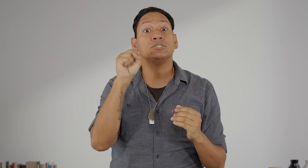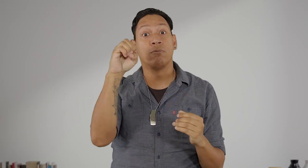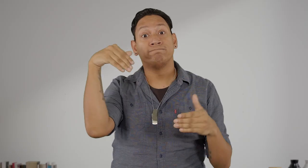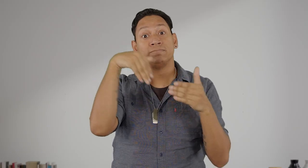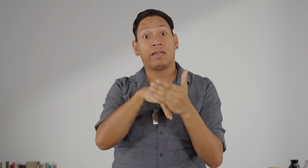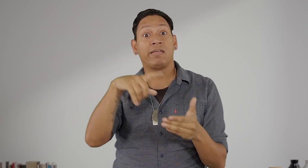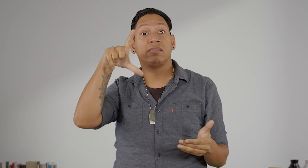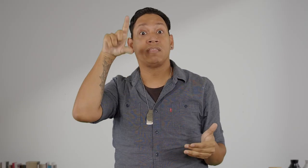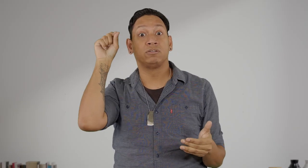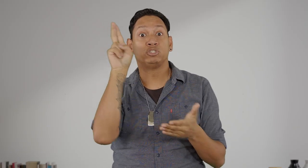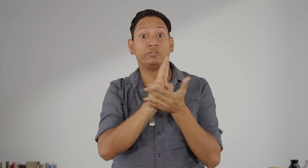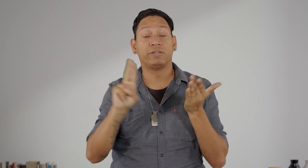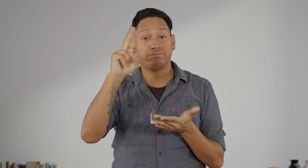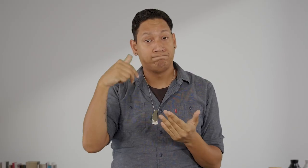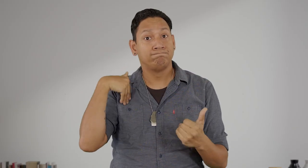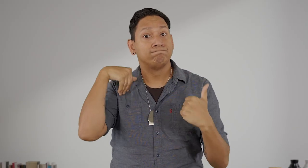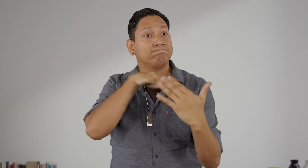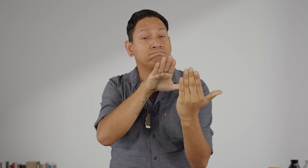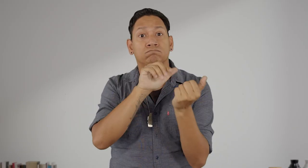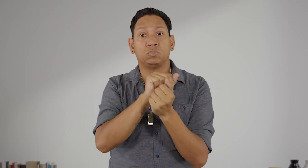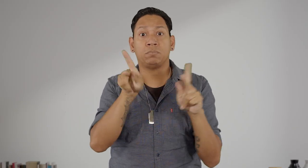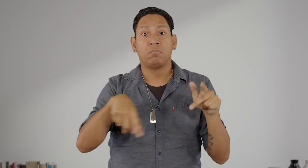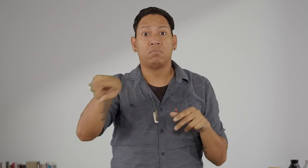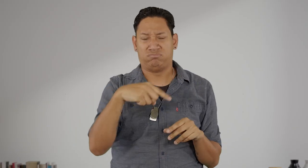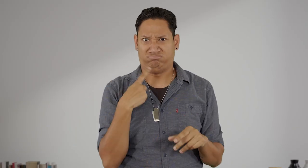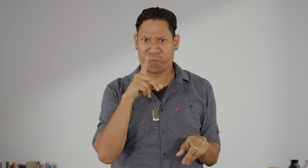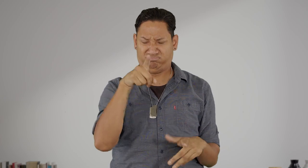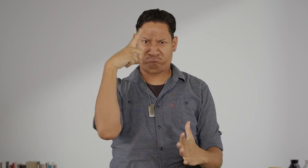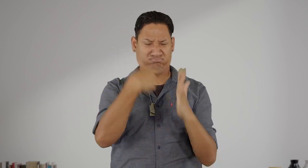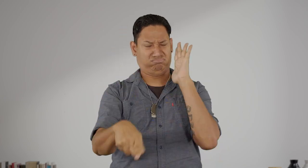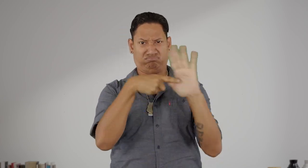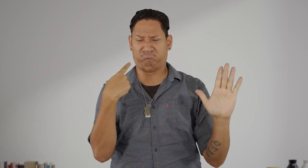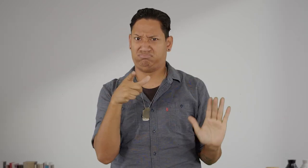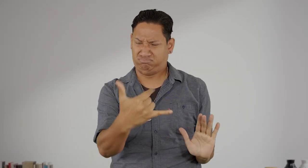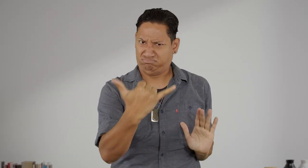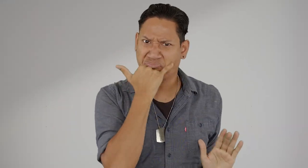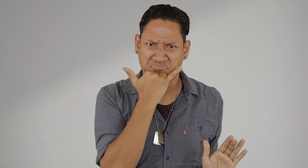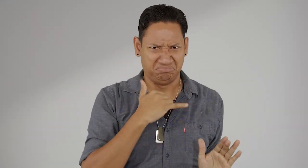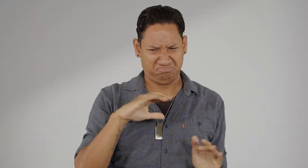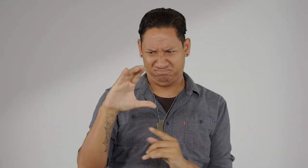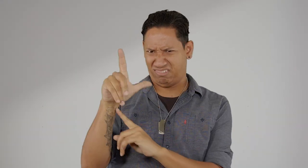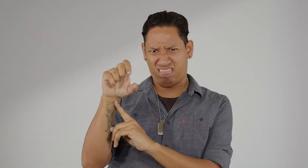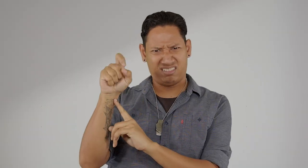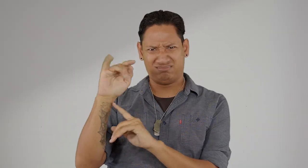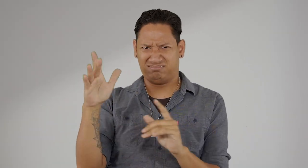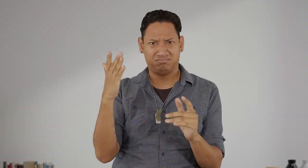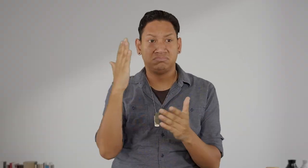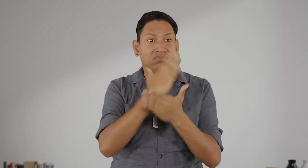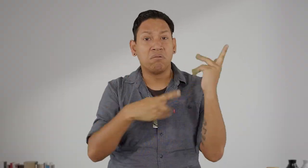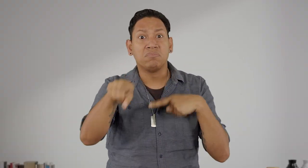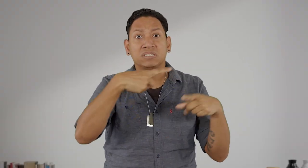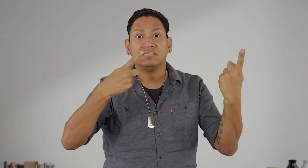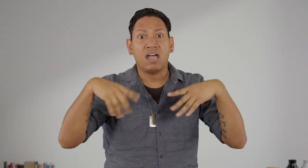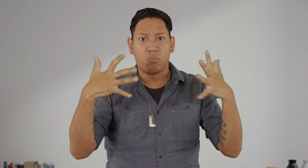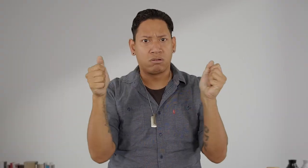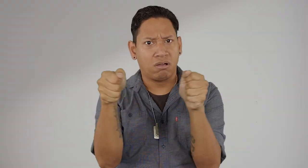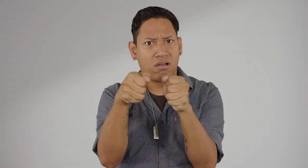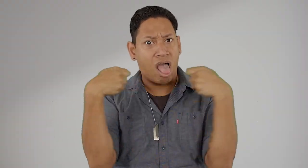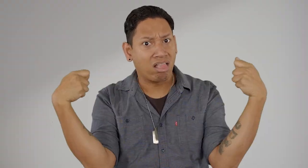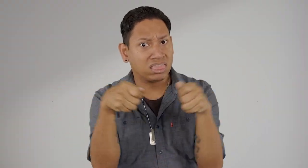So in Gallaudet, I’ve faced all the critiques for my ASL. They’d say, “That’s not how you sign CLOSET! You’re wrong!” They would sign like this